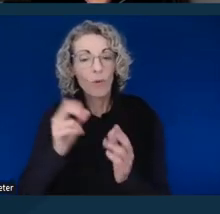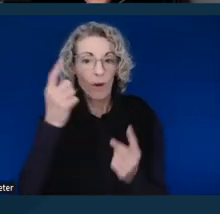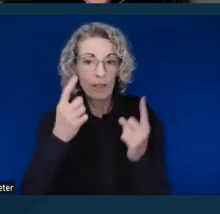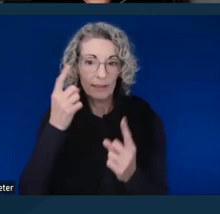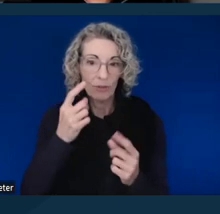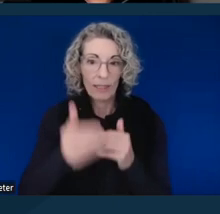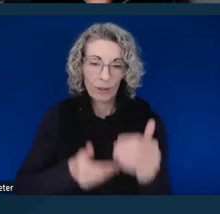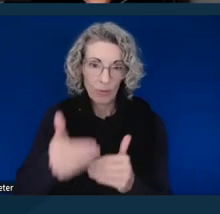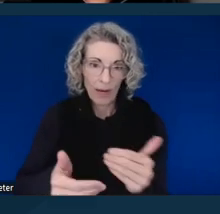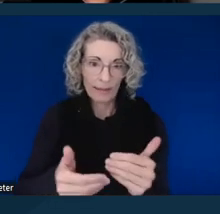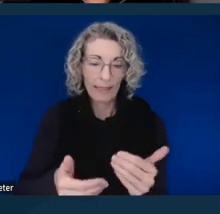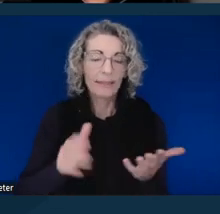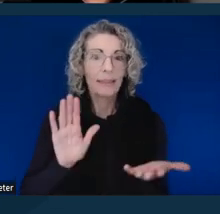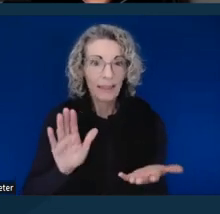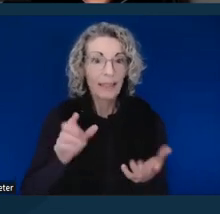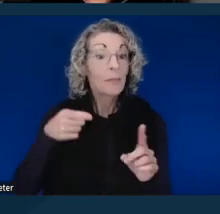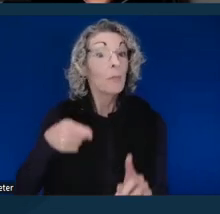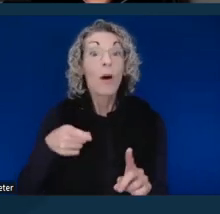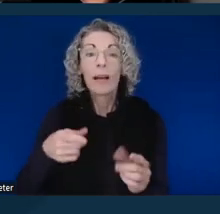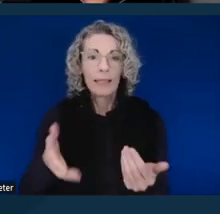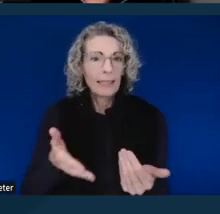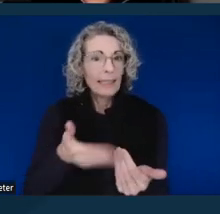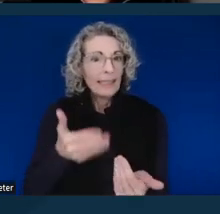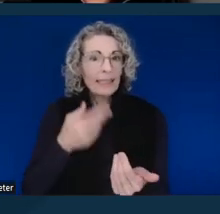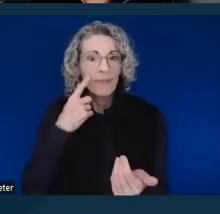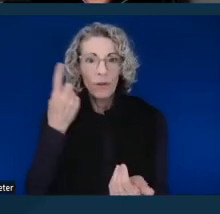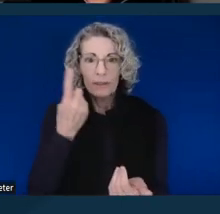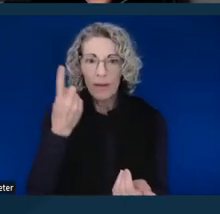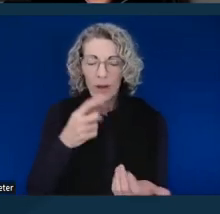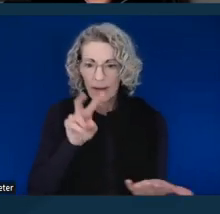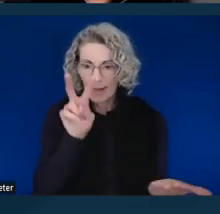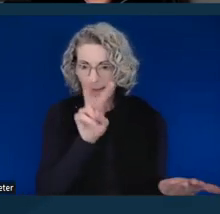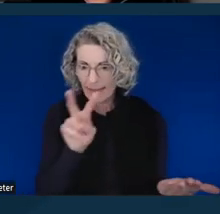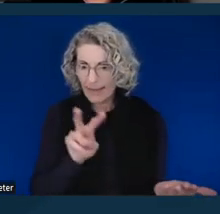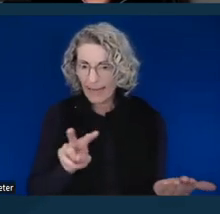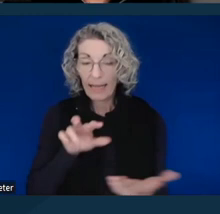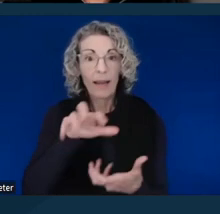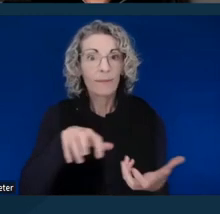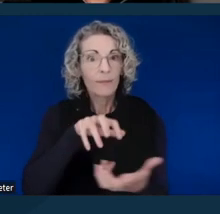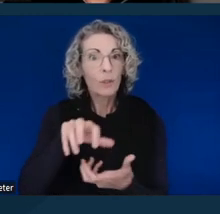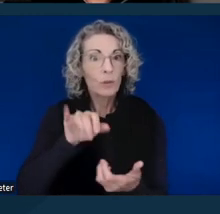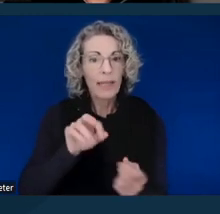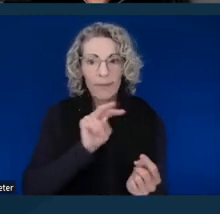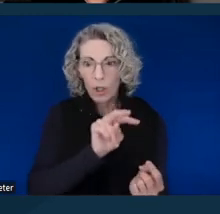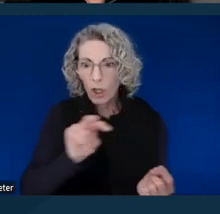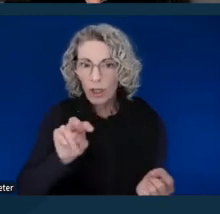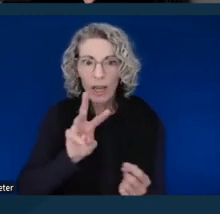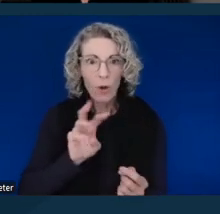So, it's very easy for someone to get confused looking at these websites, at these resources,